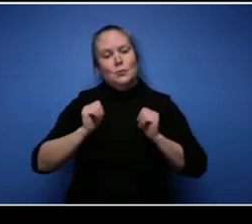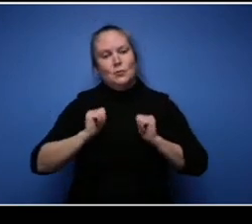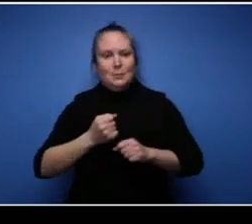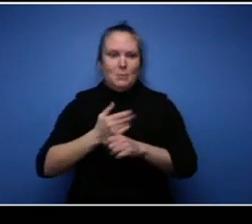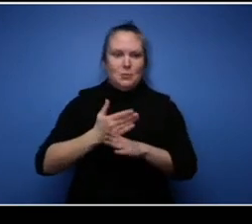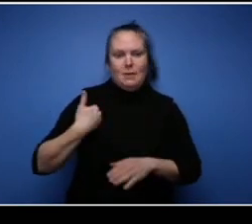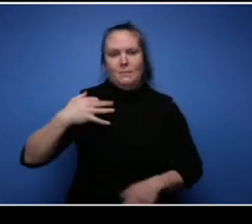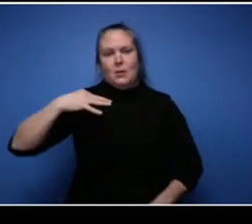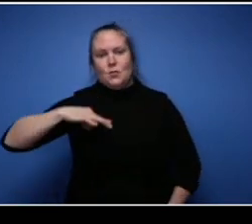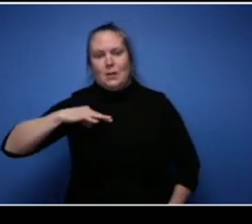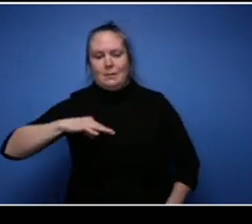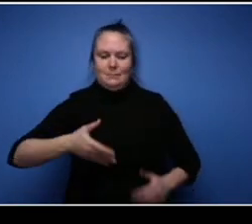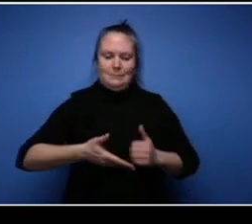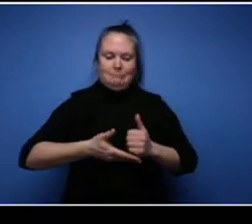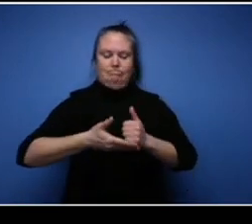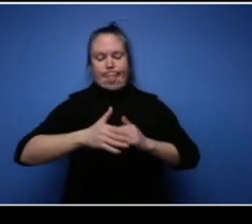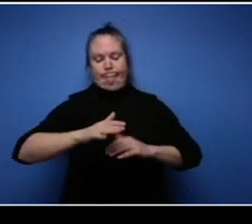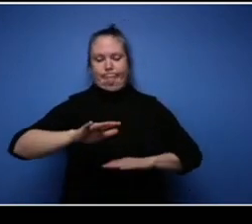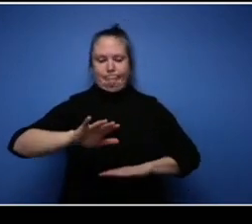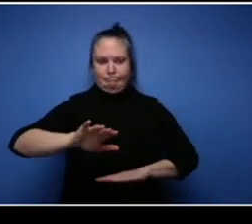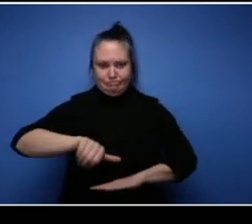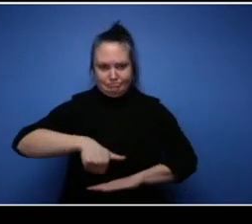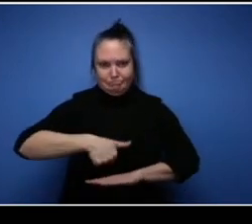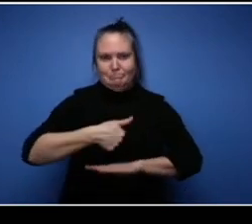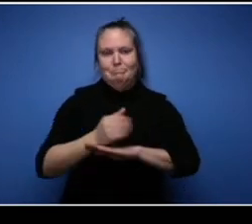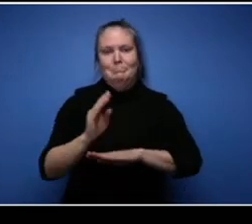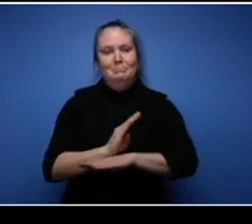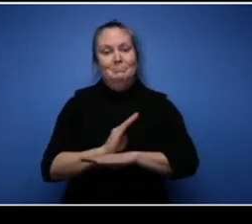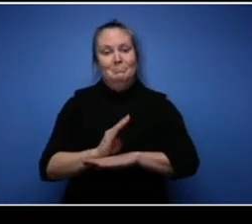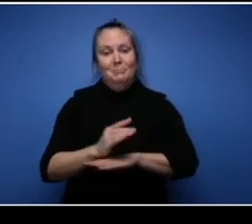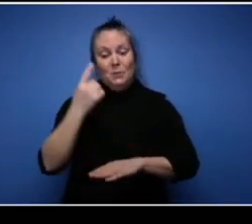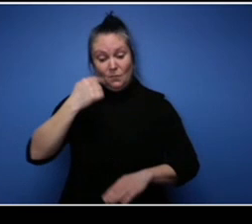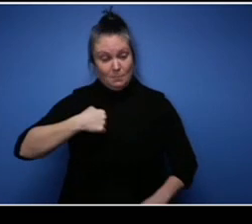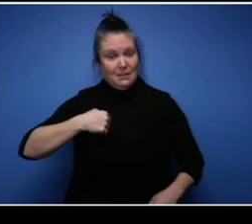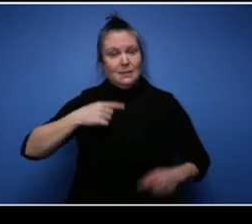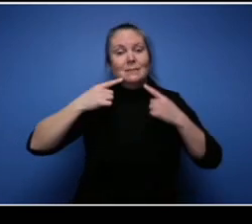And you know it worked for me and uh you know not everybody has those resources but I've